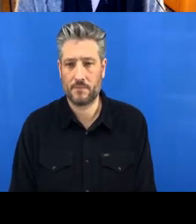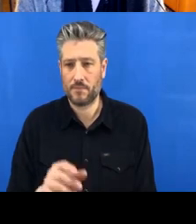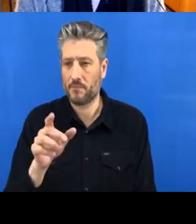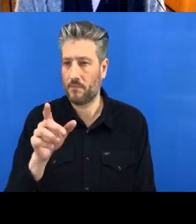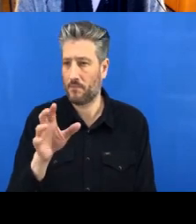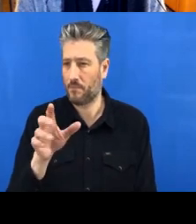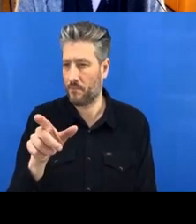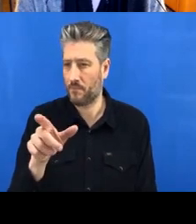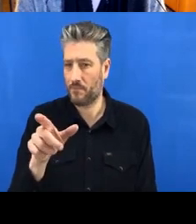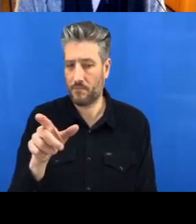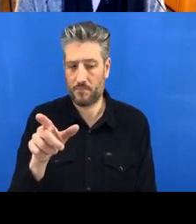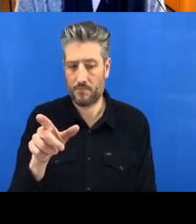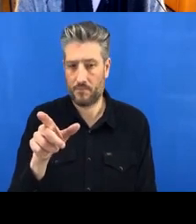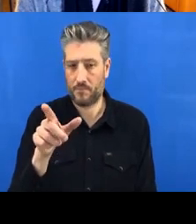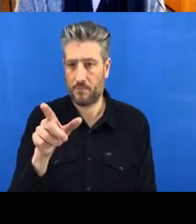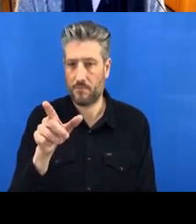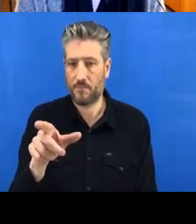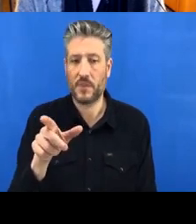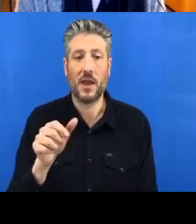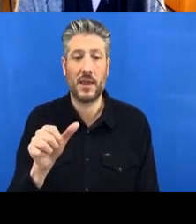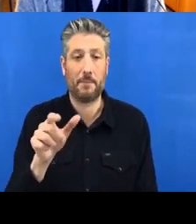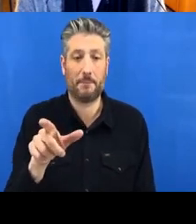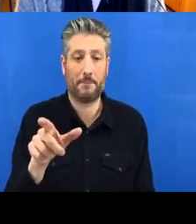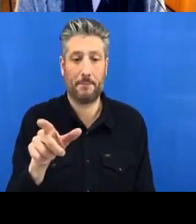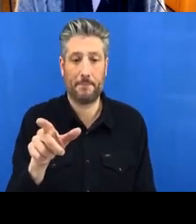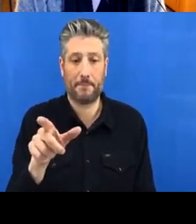Yeah and- oops.